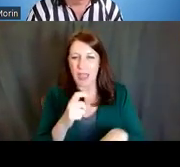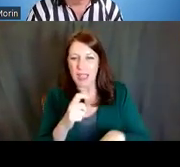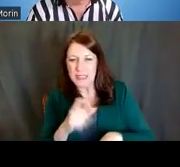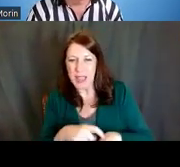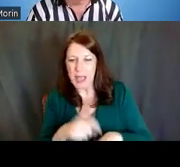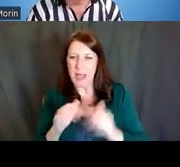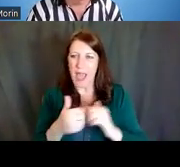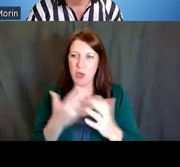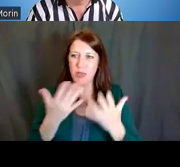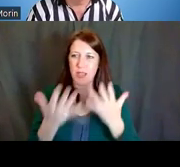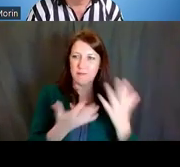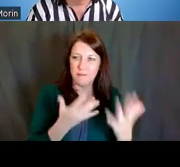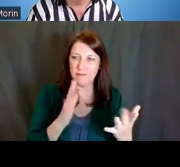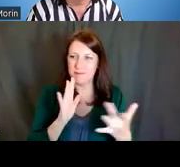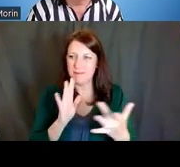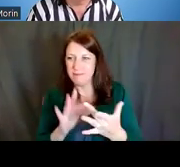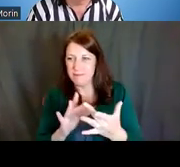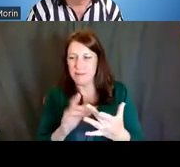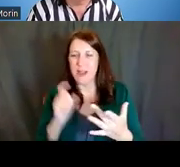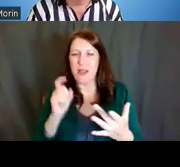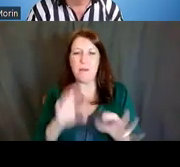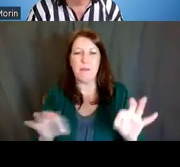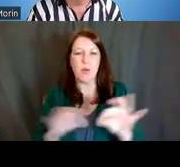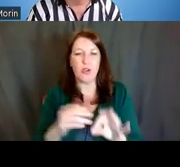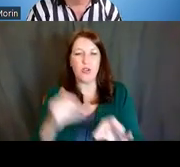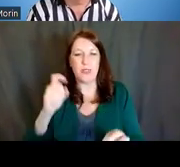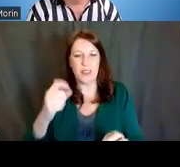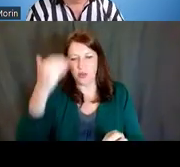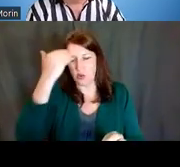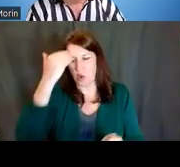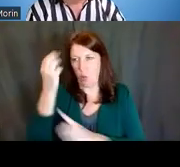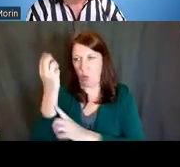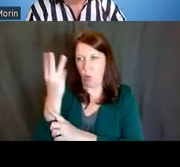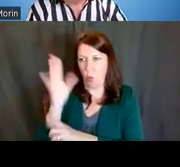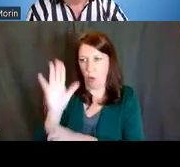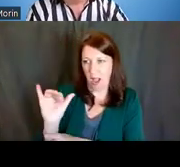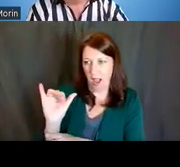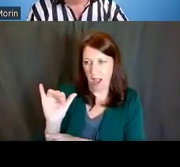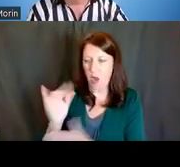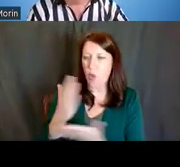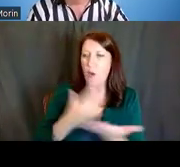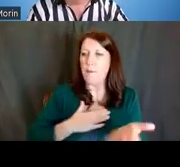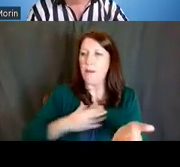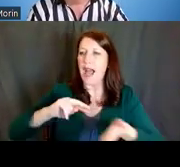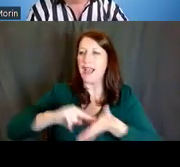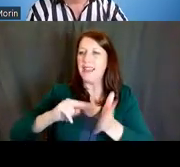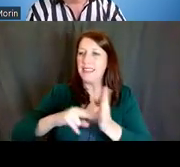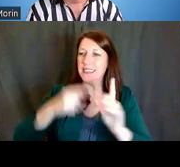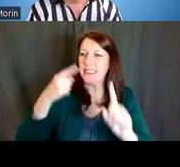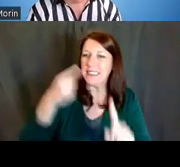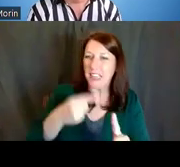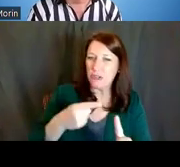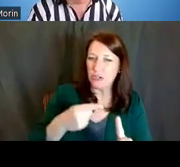But know the why. What's my intention here? Can I get it through others who are closer in my network,